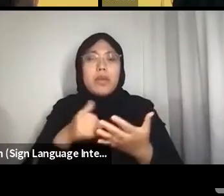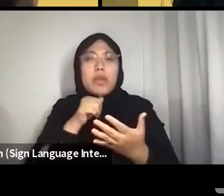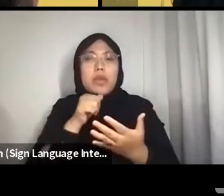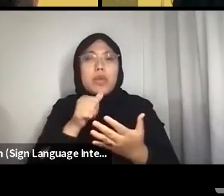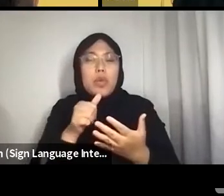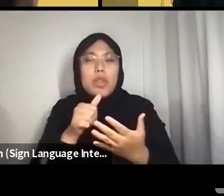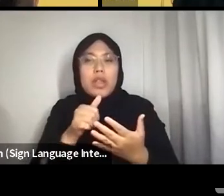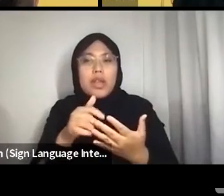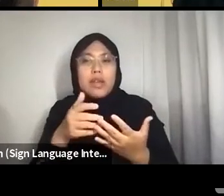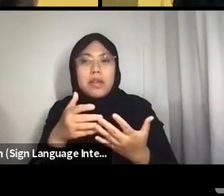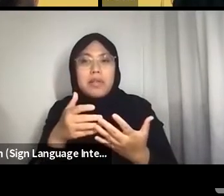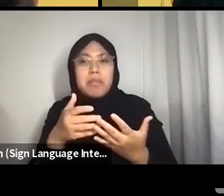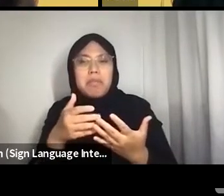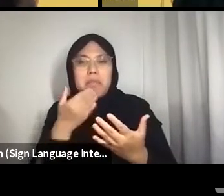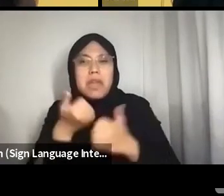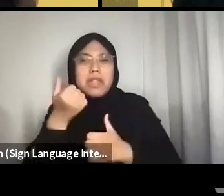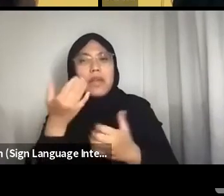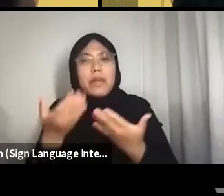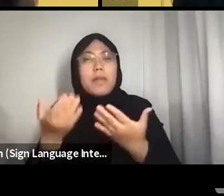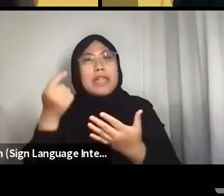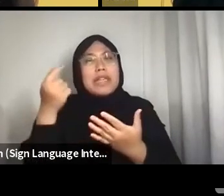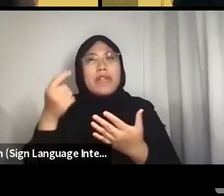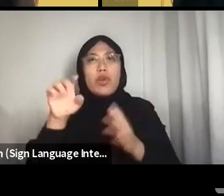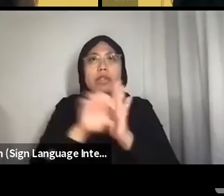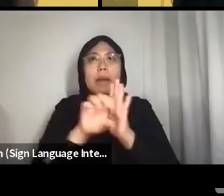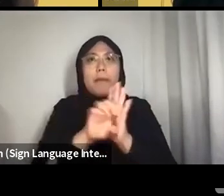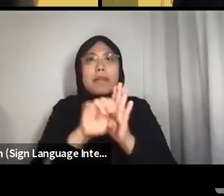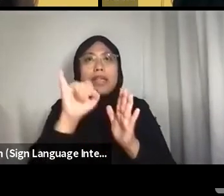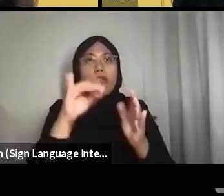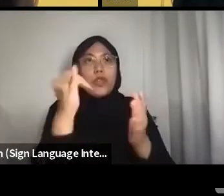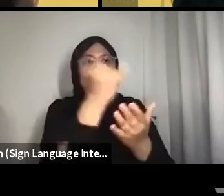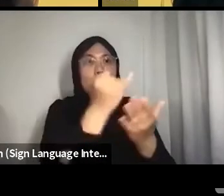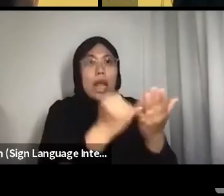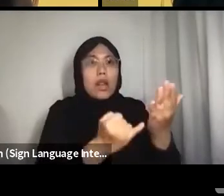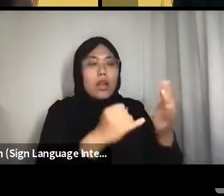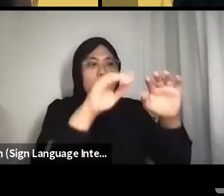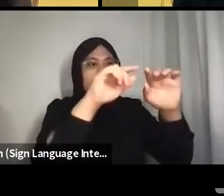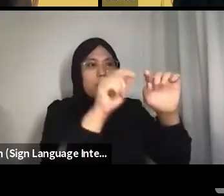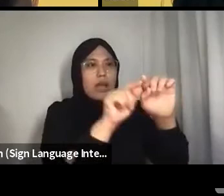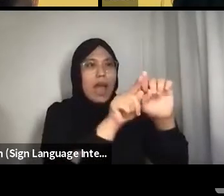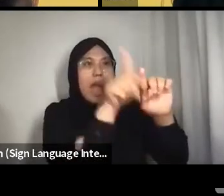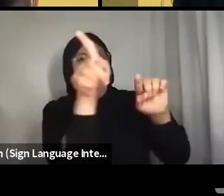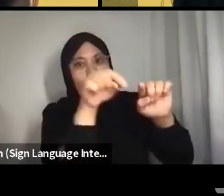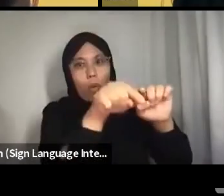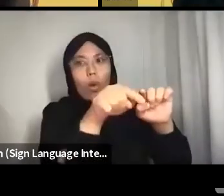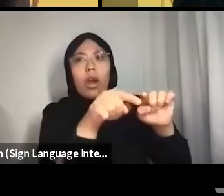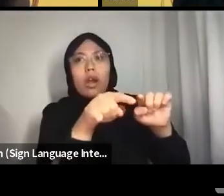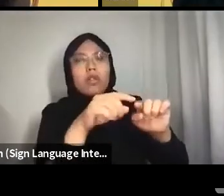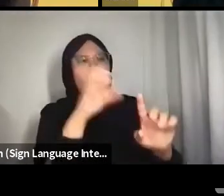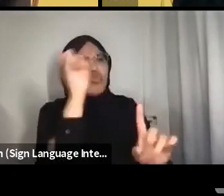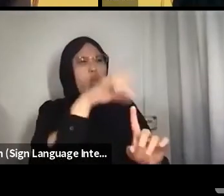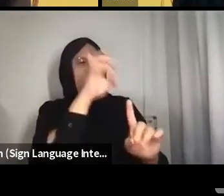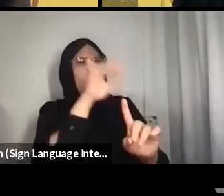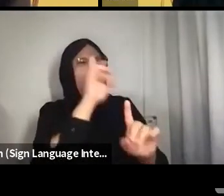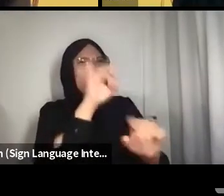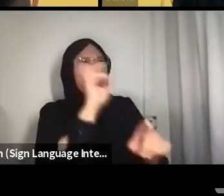Think of it as being scolded for colouring outside the lines or adding on elements to a colouring book that’s not there.